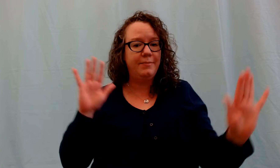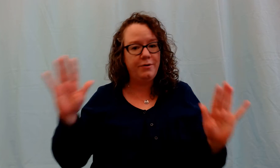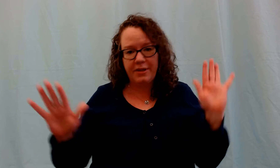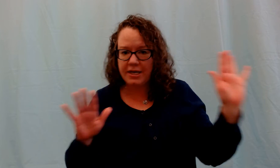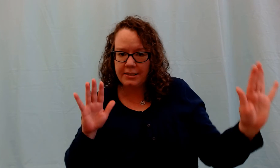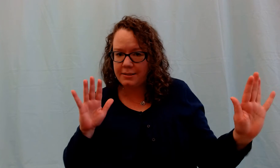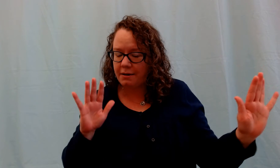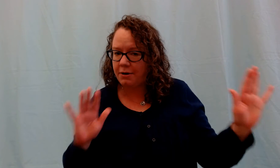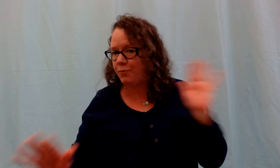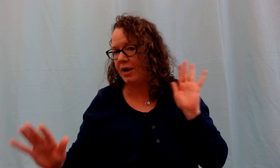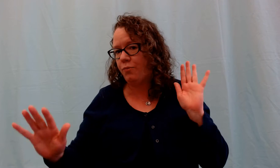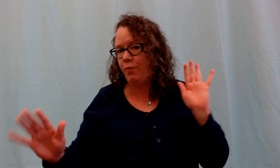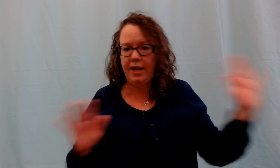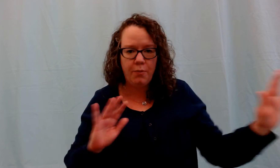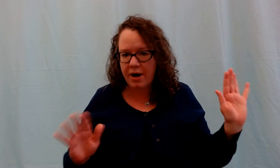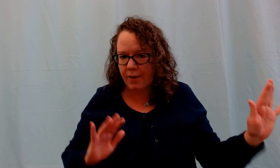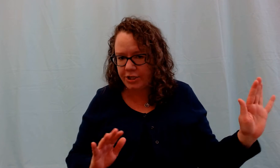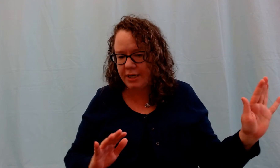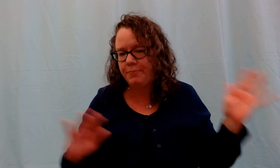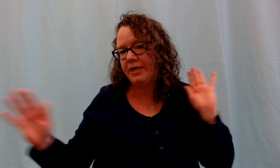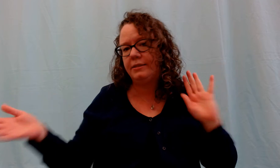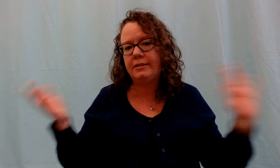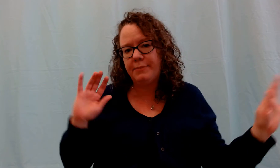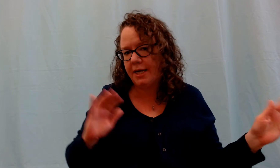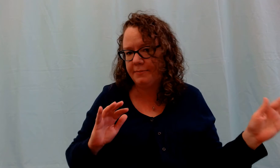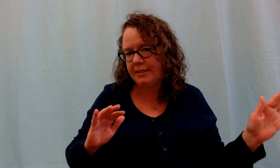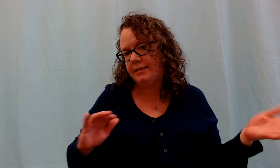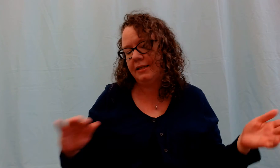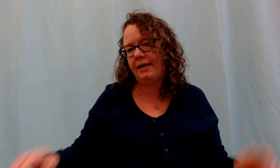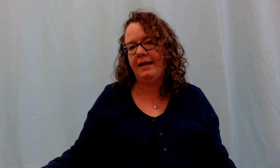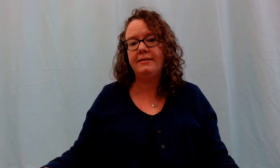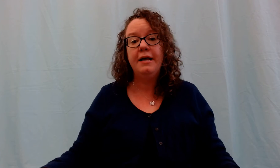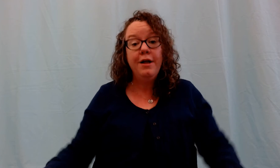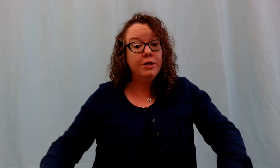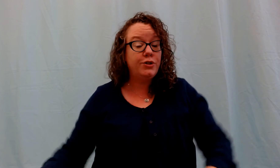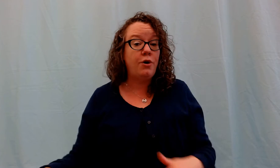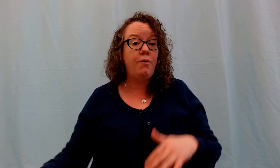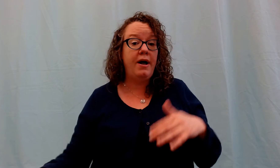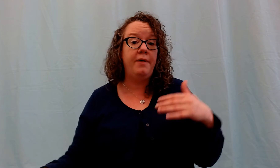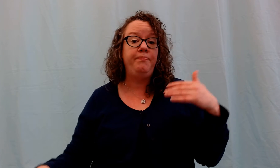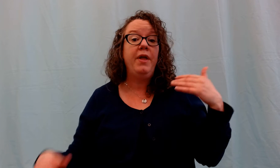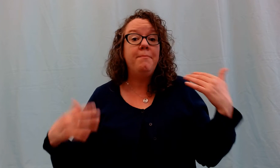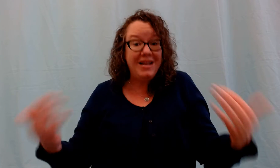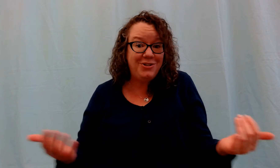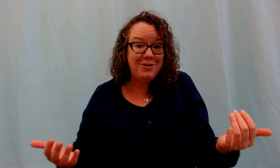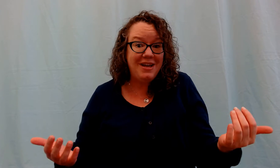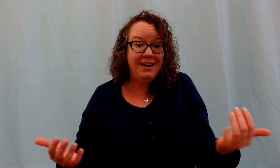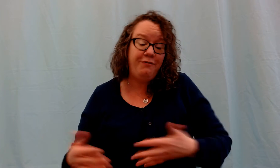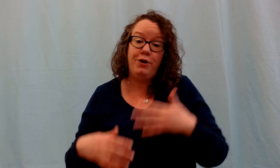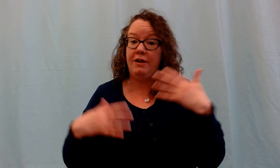the mood with us when WE want to watch it. But sometimes that's not the case. So make sure that if